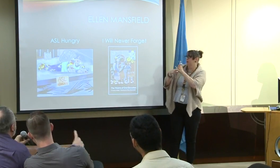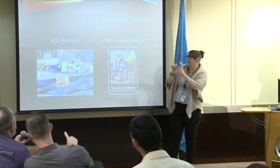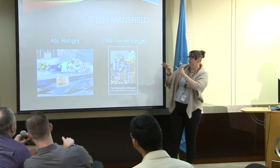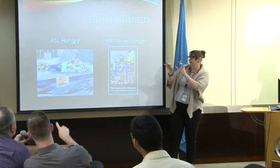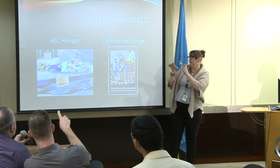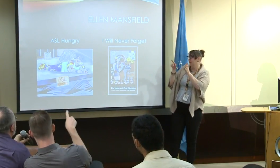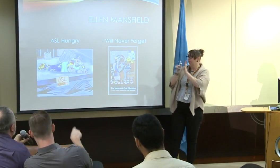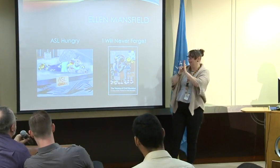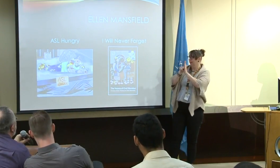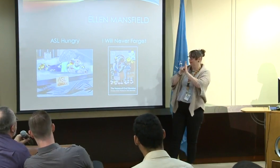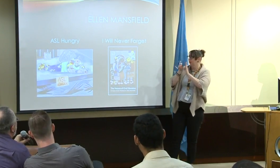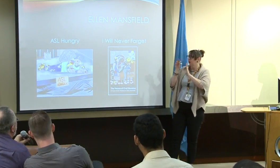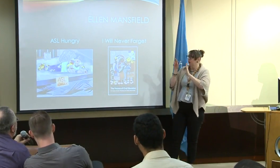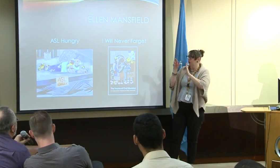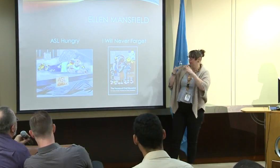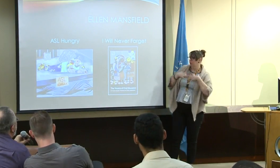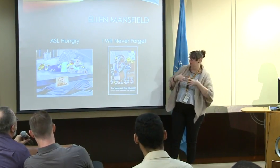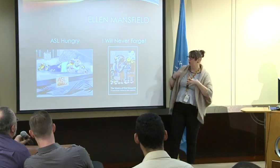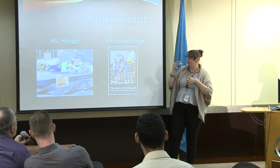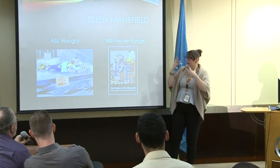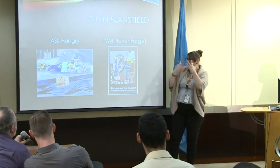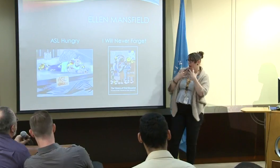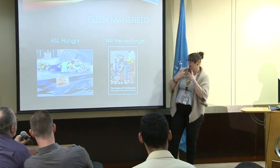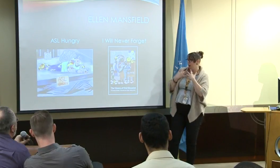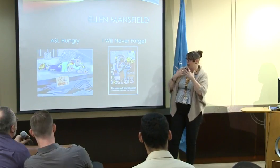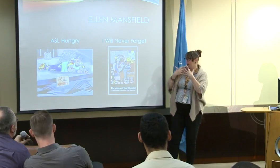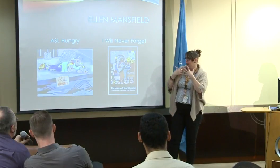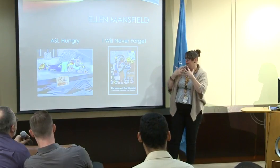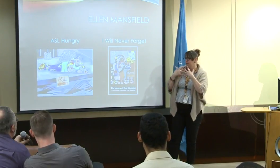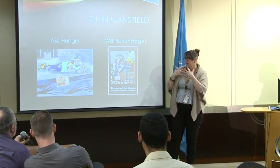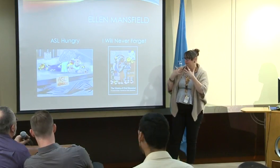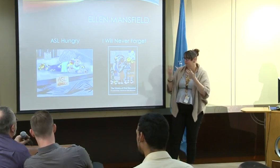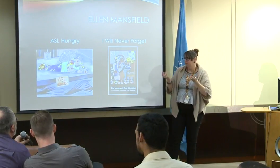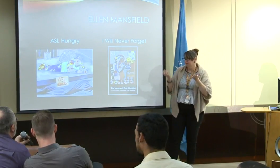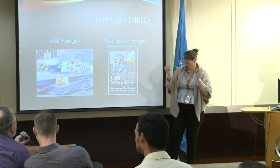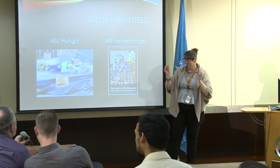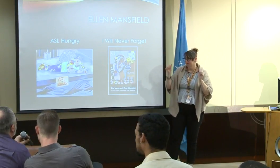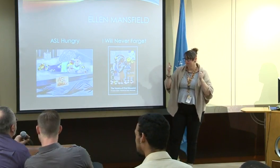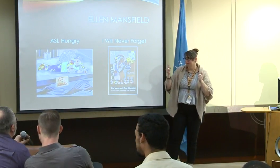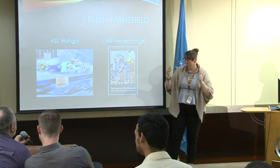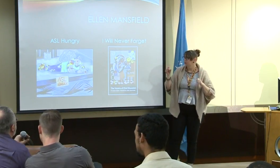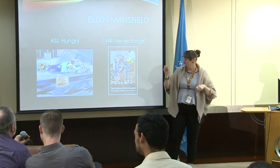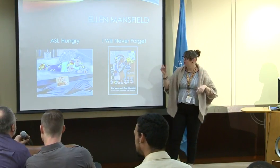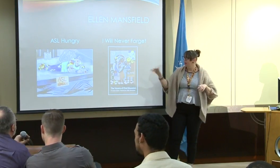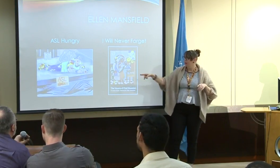And you'll notice again this other image is framed in darkness as well.